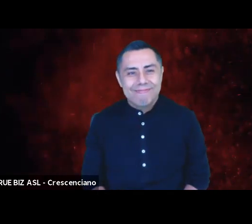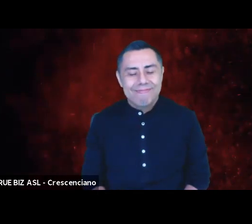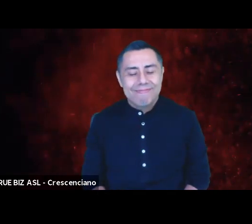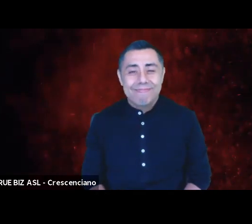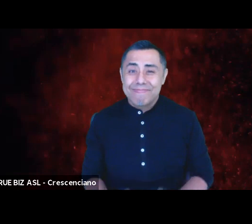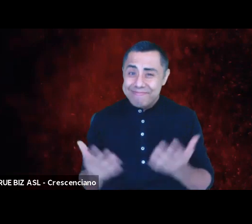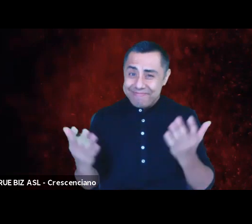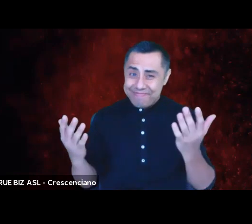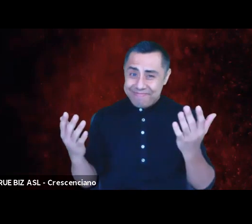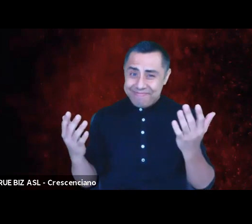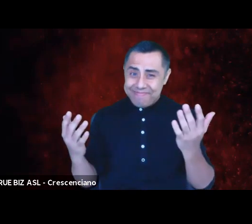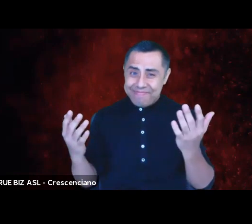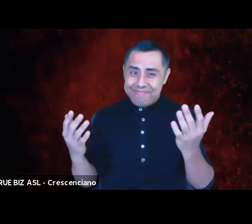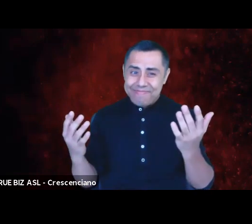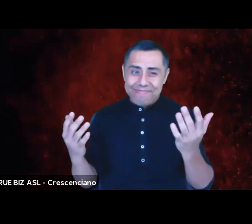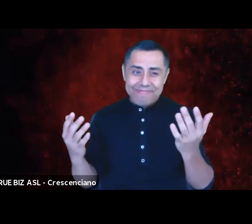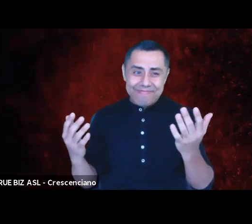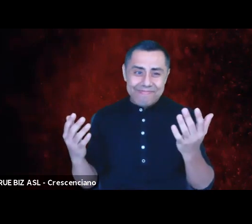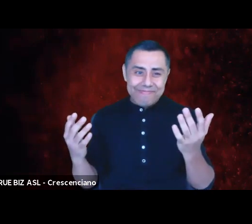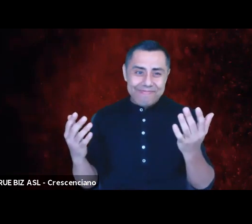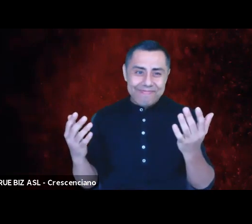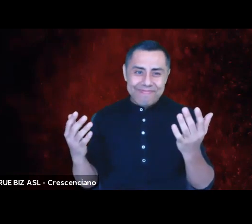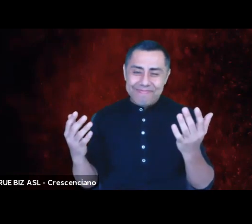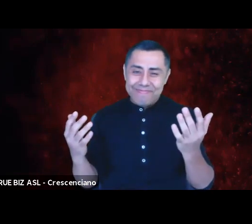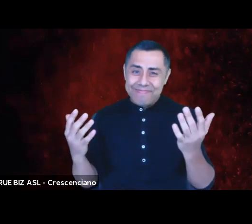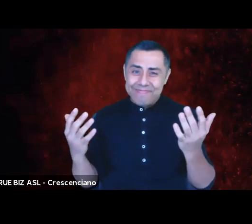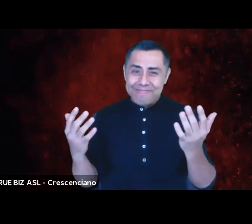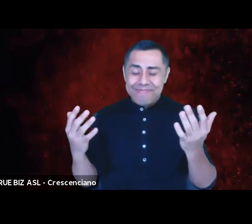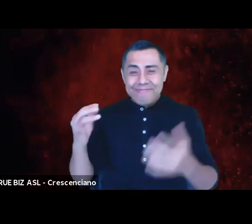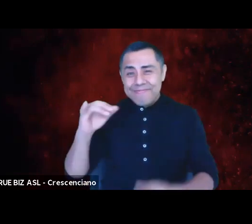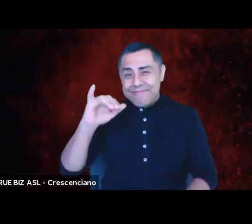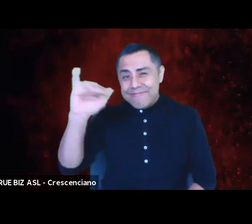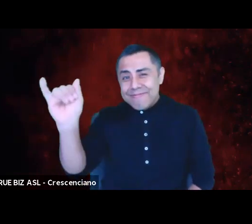So yo, Jamil, MoMo,